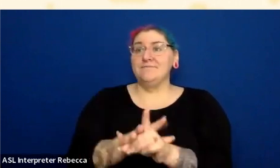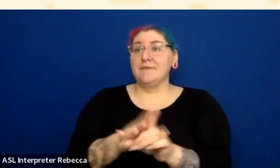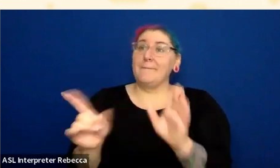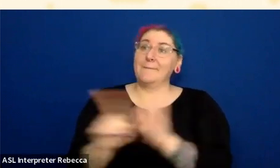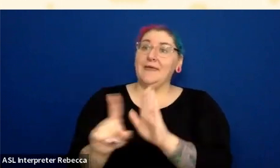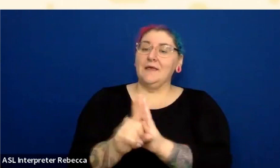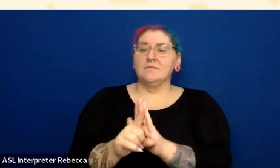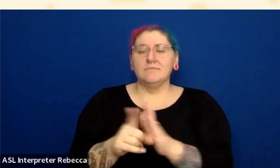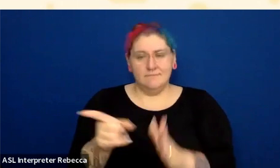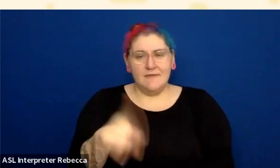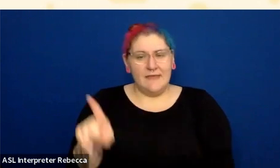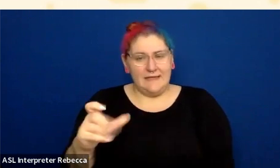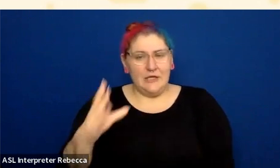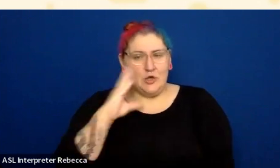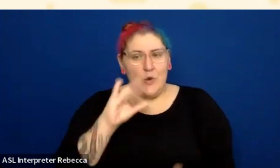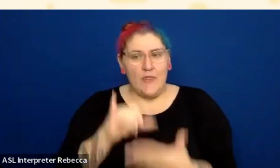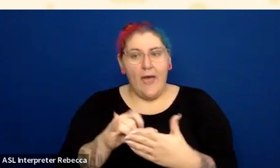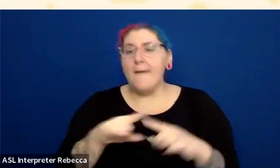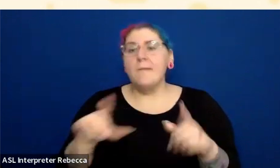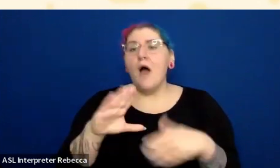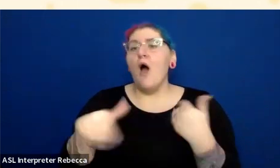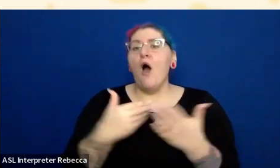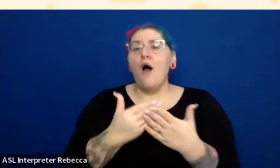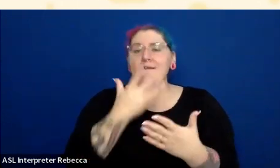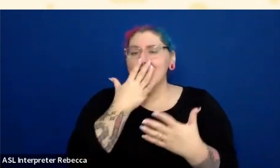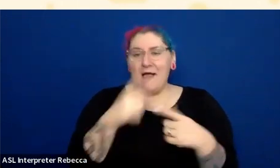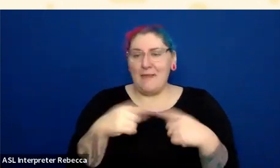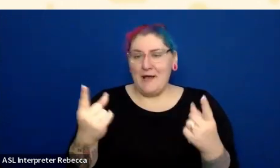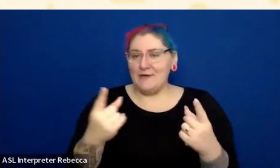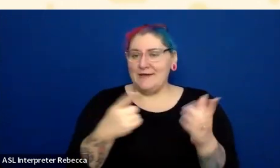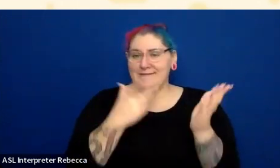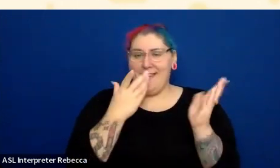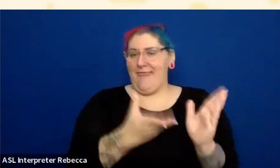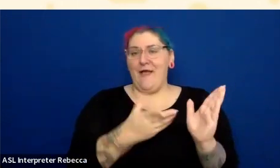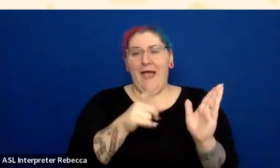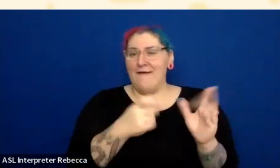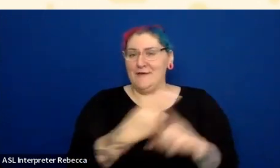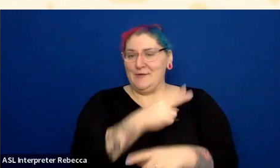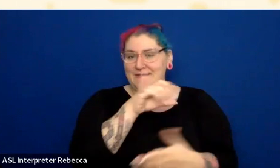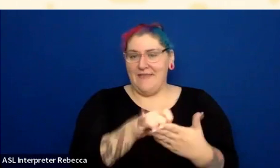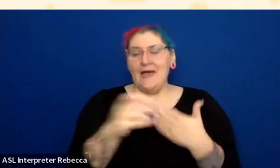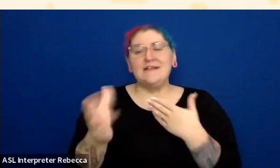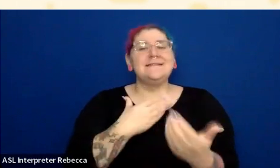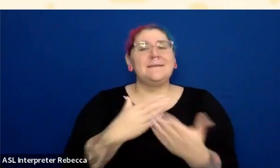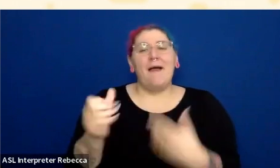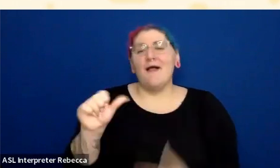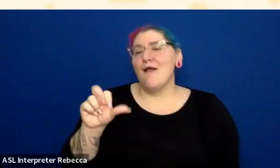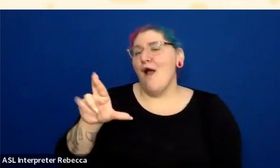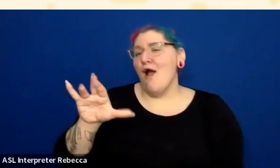and contrast requirements still being in place regardless of the ARIA that you are using.